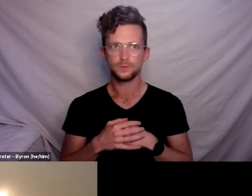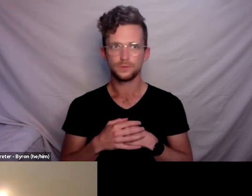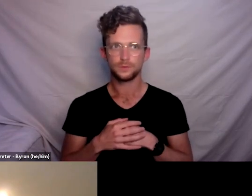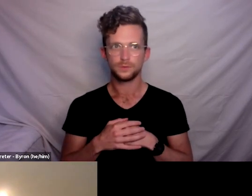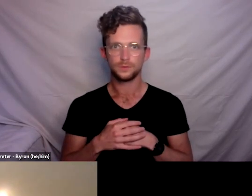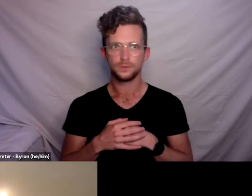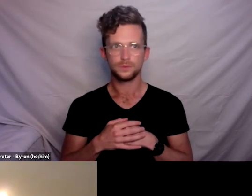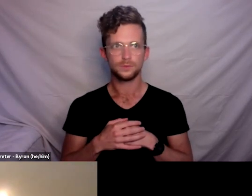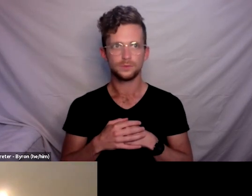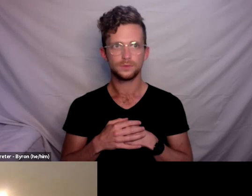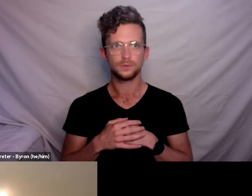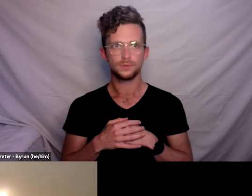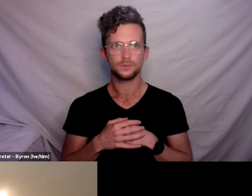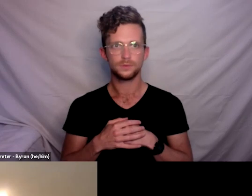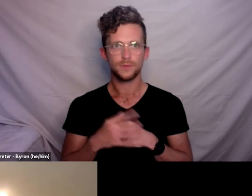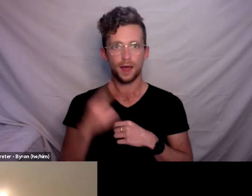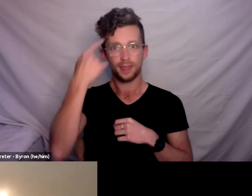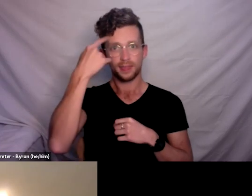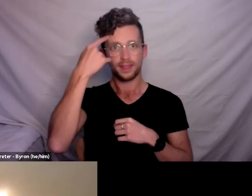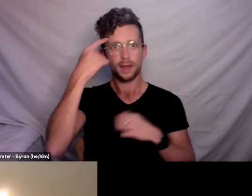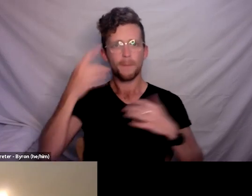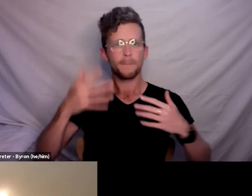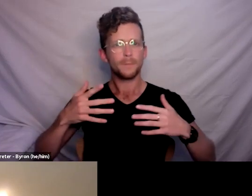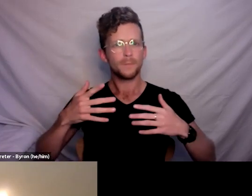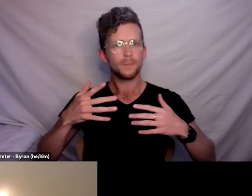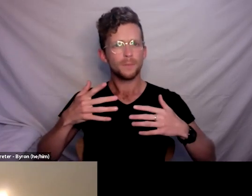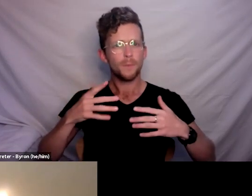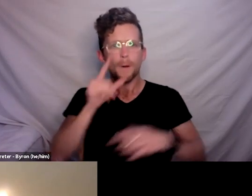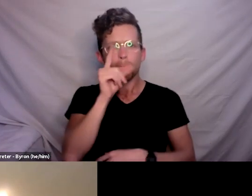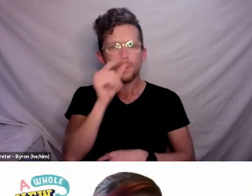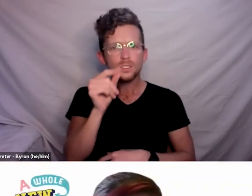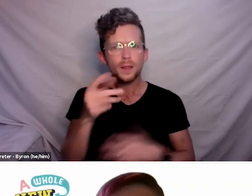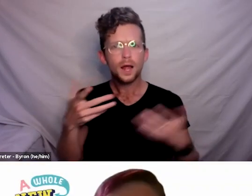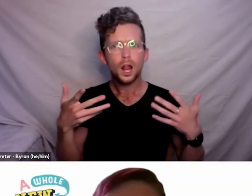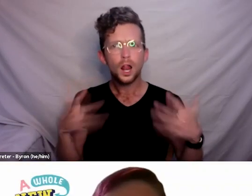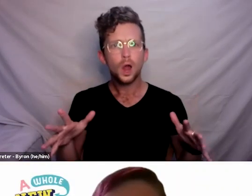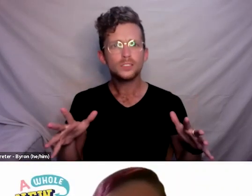I think we might have momentarily lost Prudence. I’m just checking - No, I’m here.